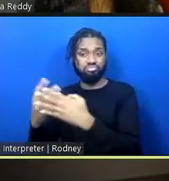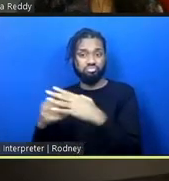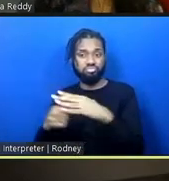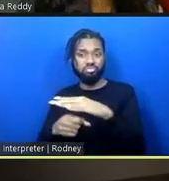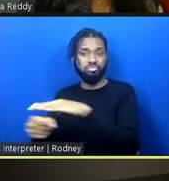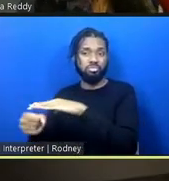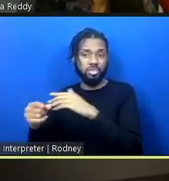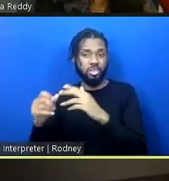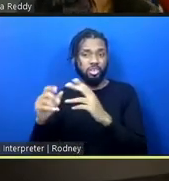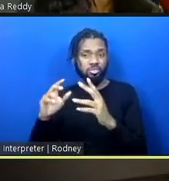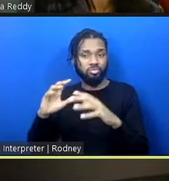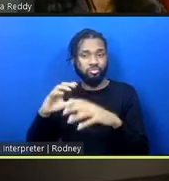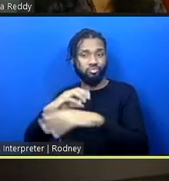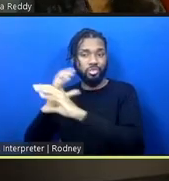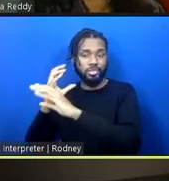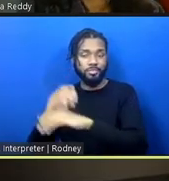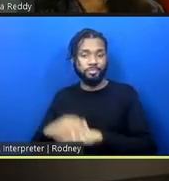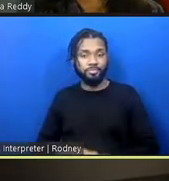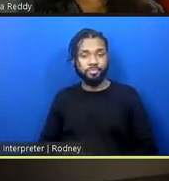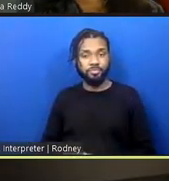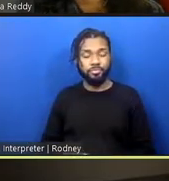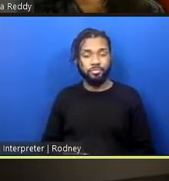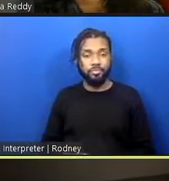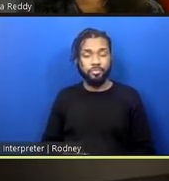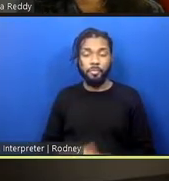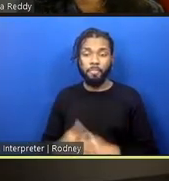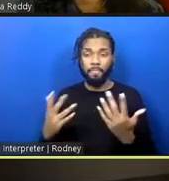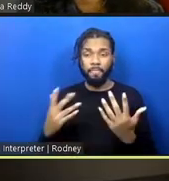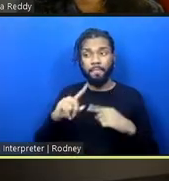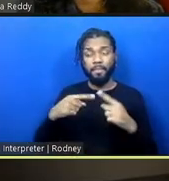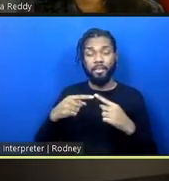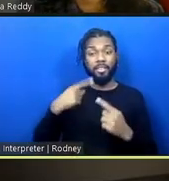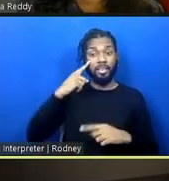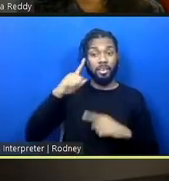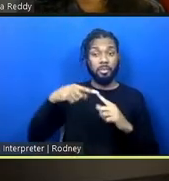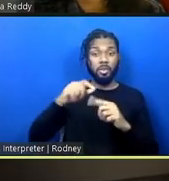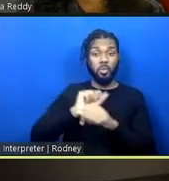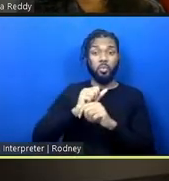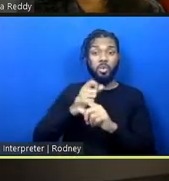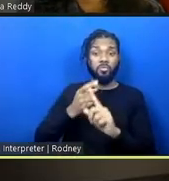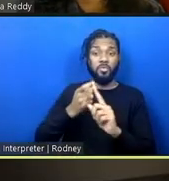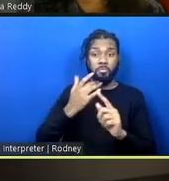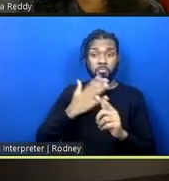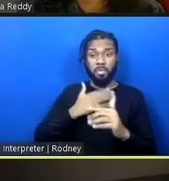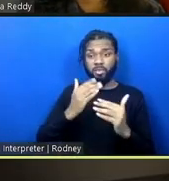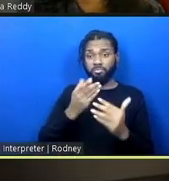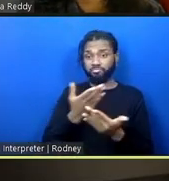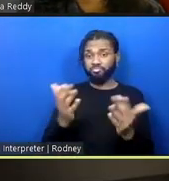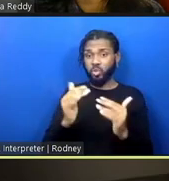And when I think about the work of my colleagues here on this panel, Deanna,